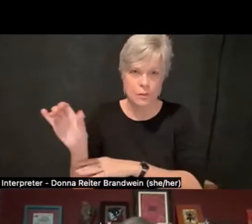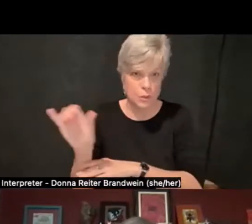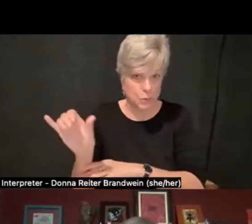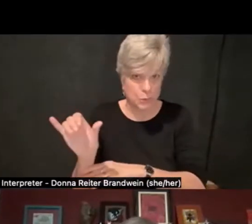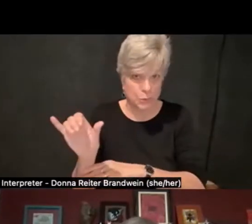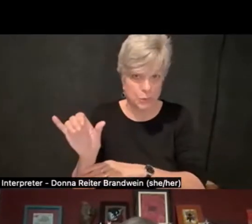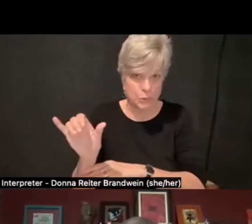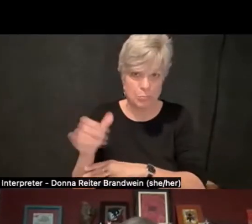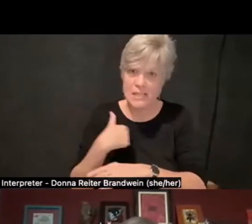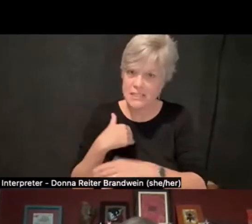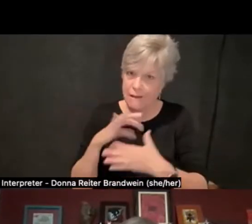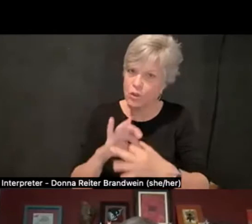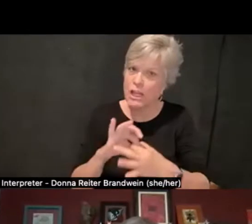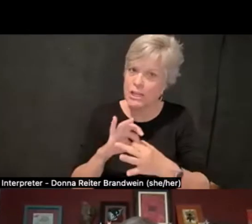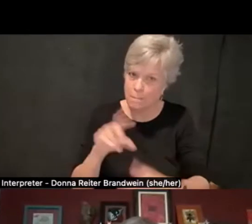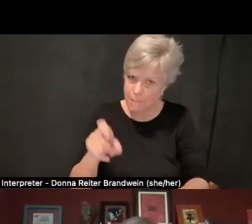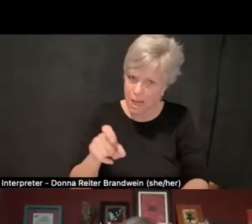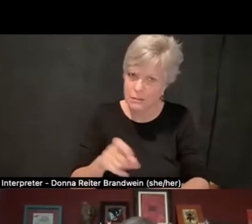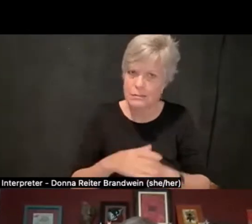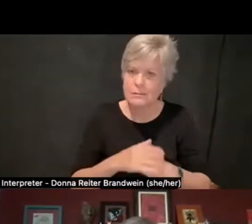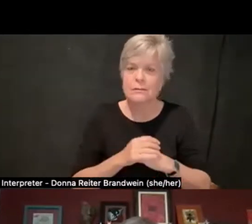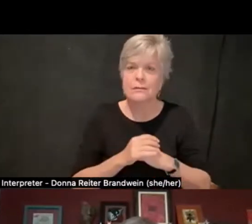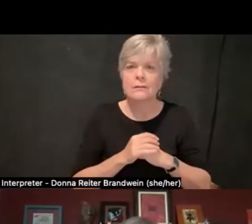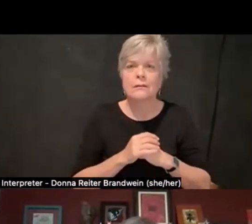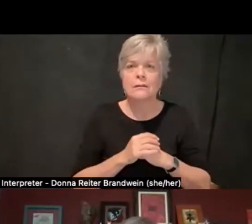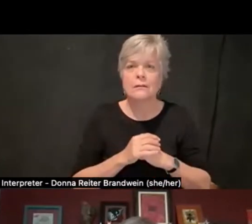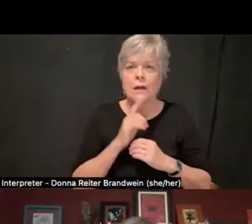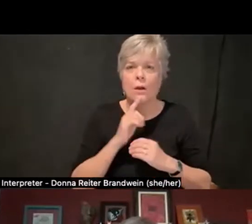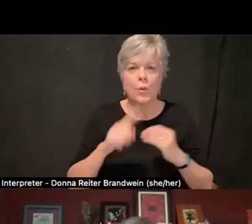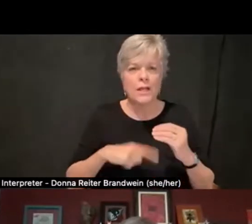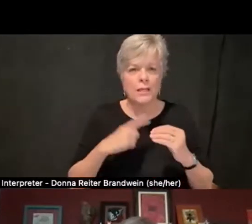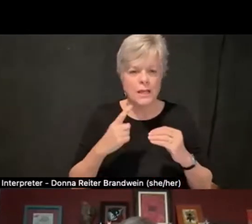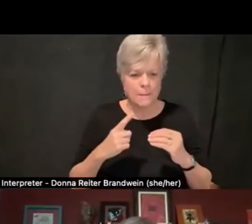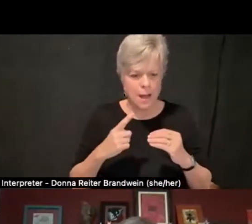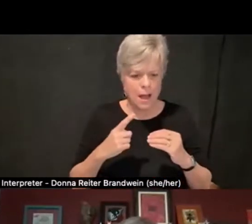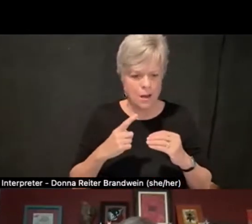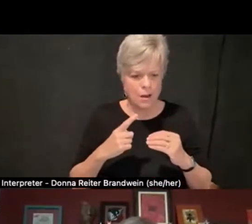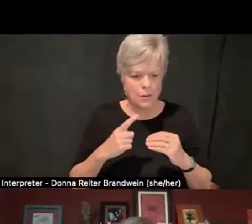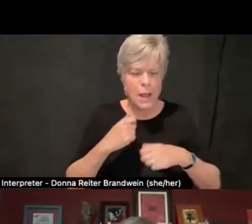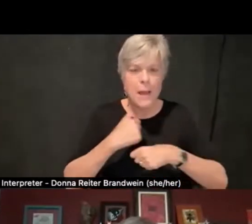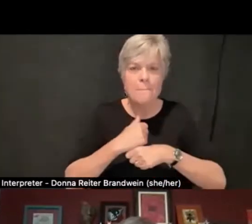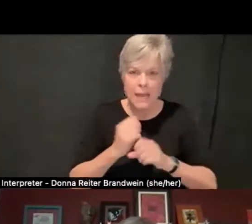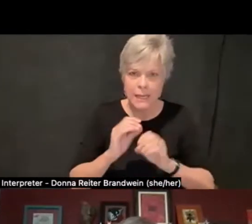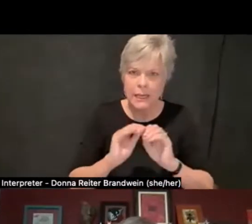And so it's really about making it clear, first I think it was really important